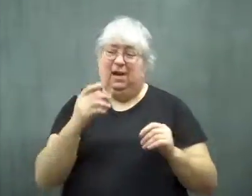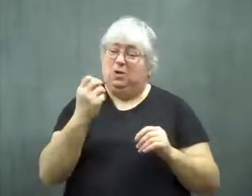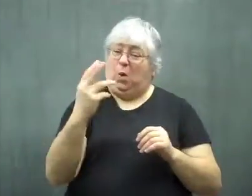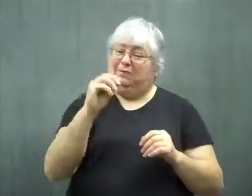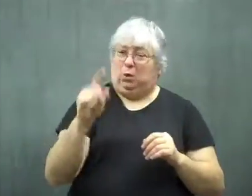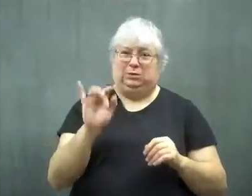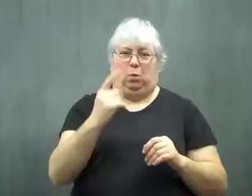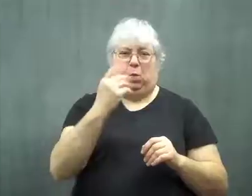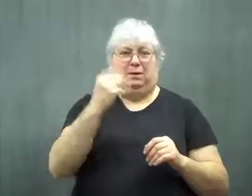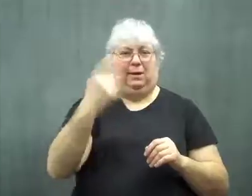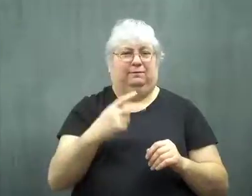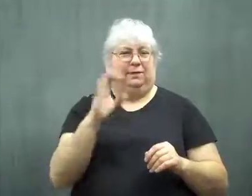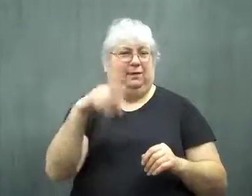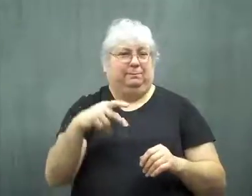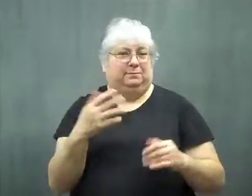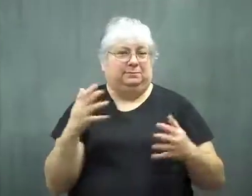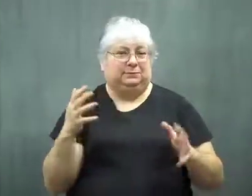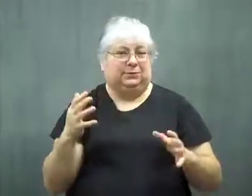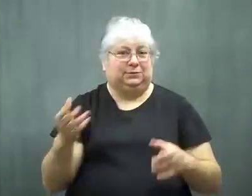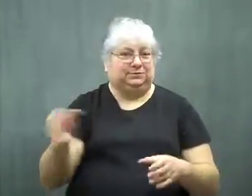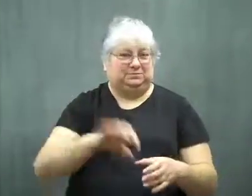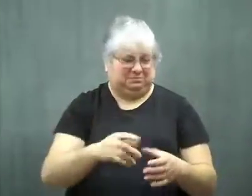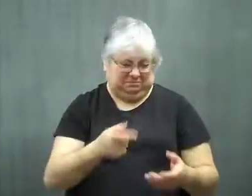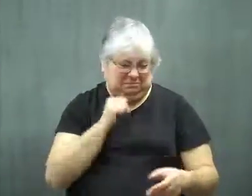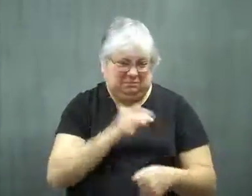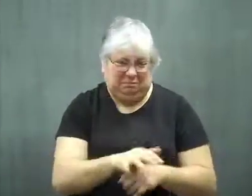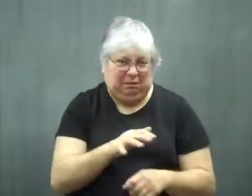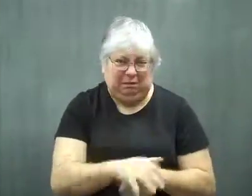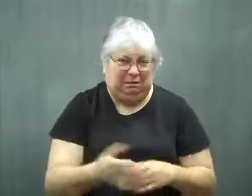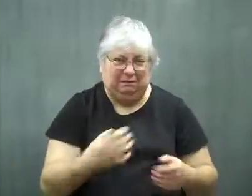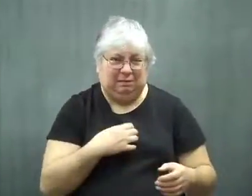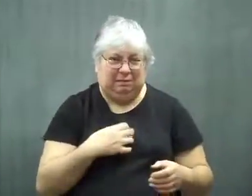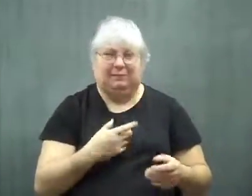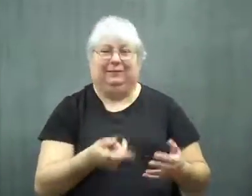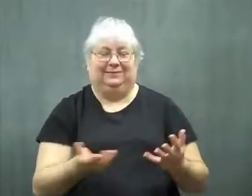12 ounces is 1 1/2 cups, and they complained it wasn't enough.